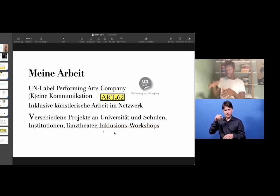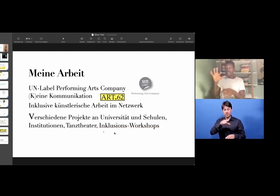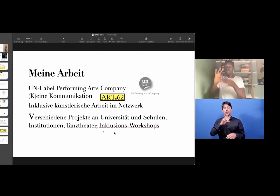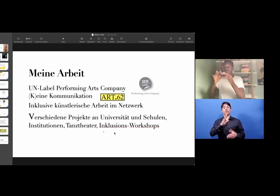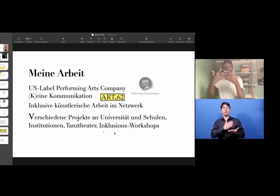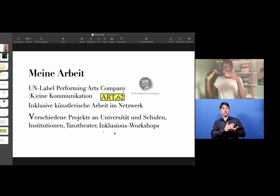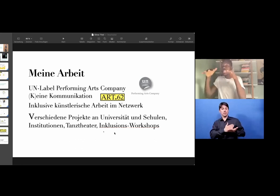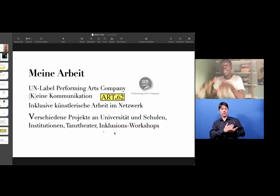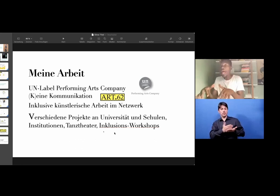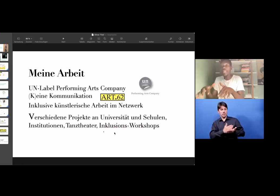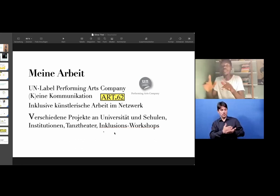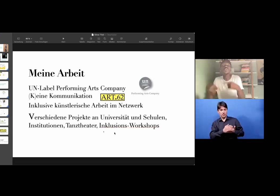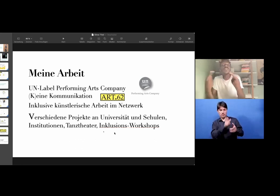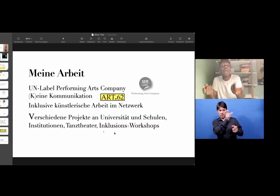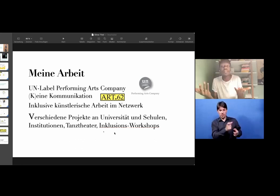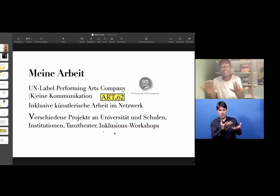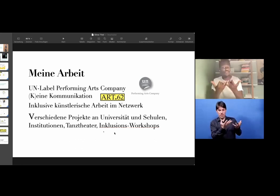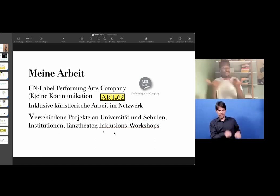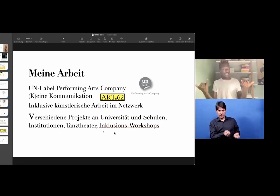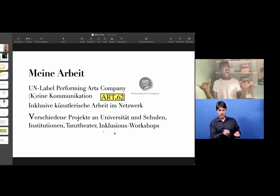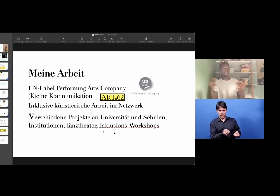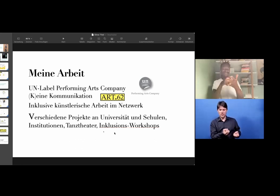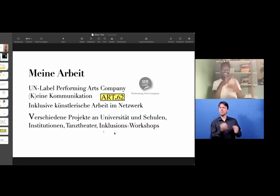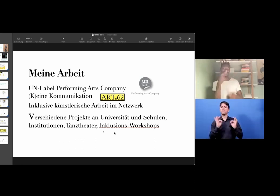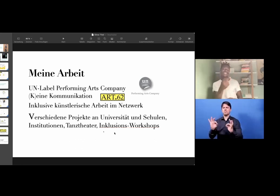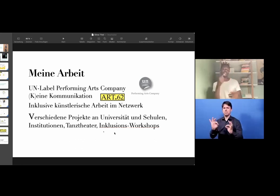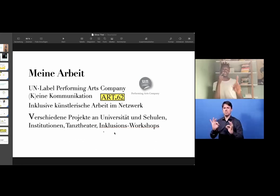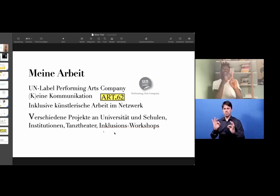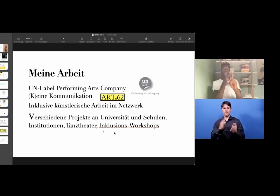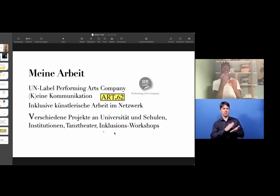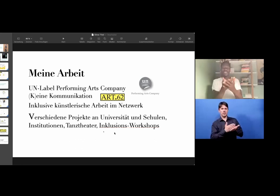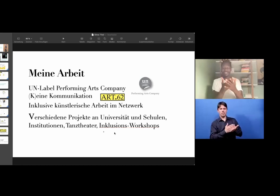because our workshops sometimes are with interpreters, but sometimes without.